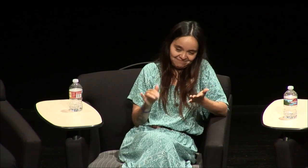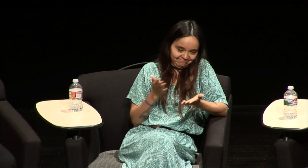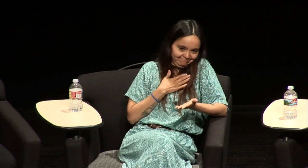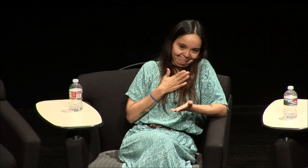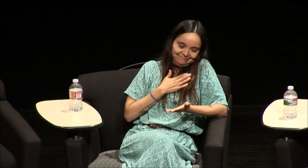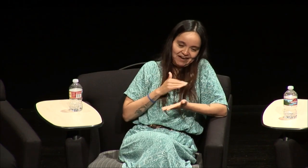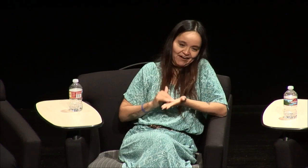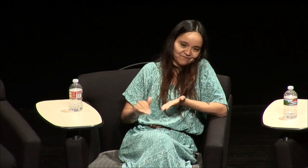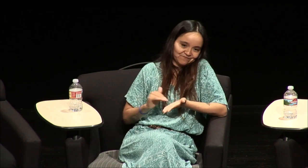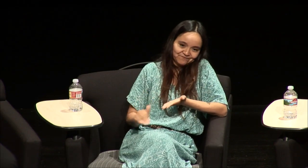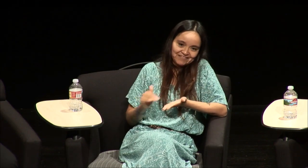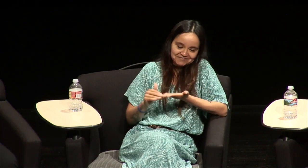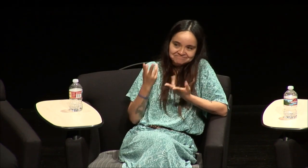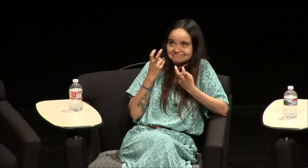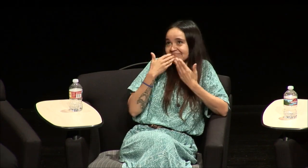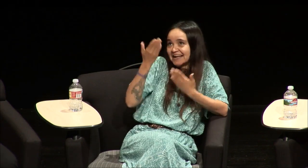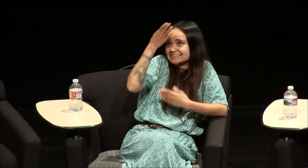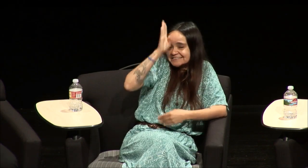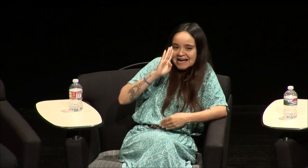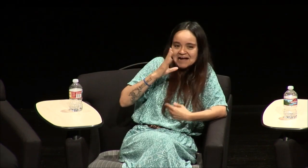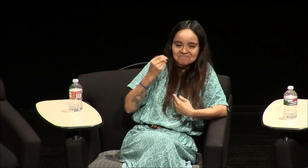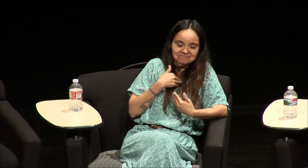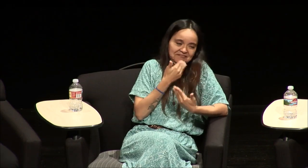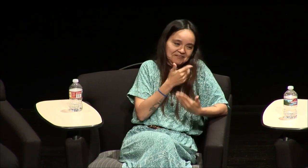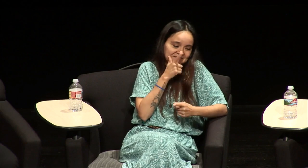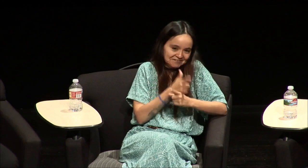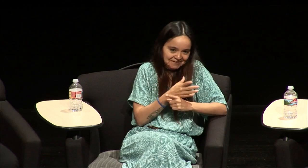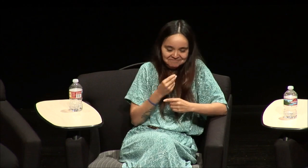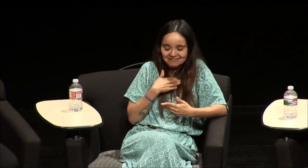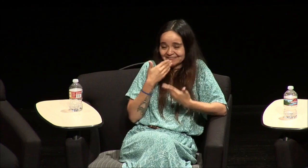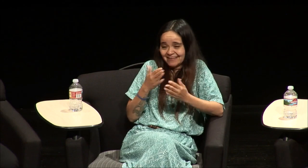born that way and that's who I am and I am forgive and I thank God for my